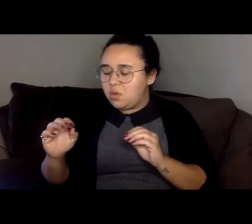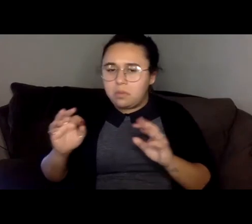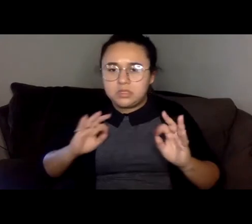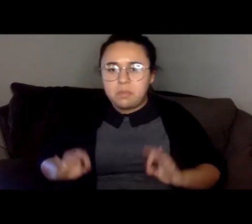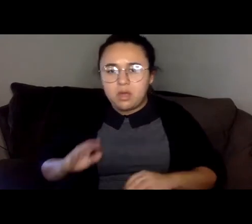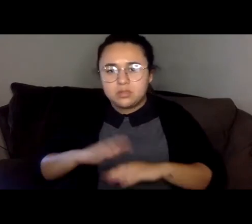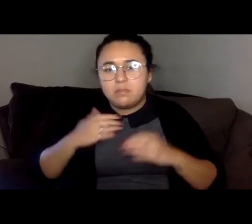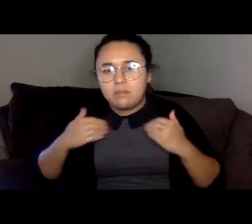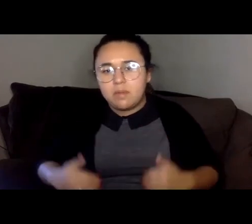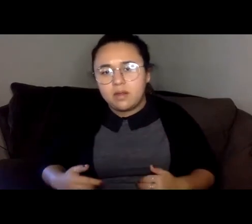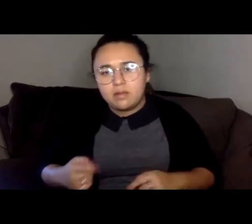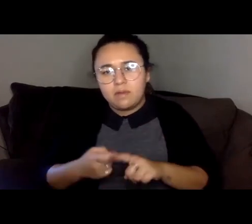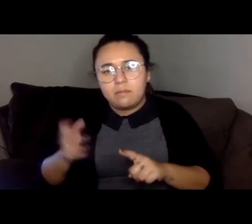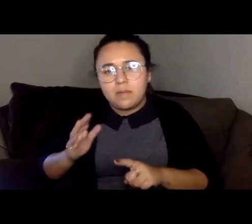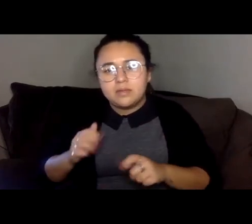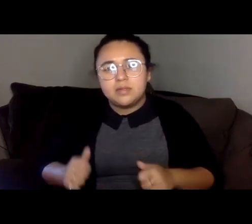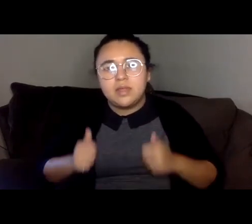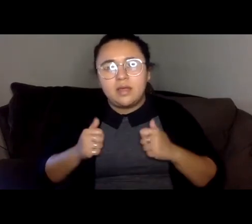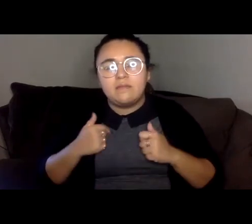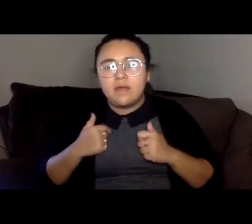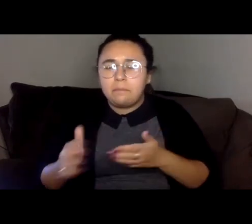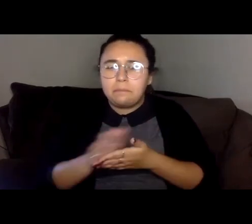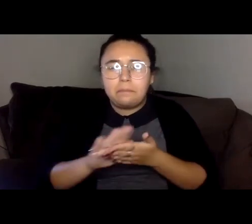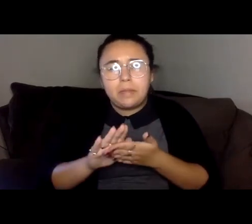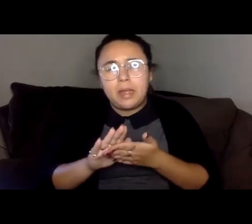Unlike my eldest sister I was born perfectly blank perfectly bear.